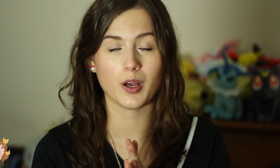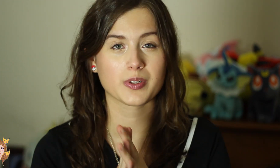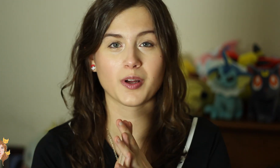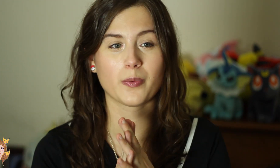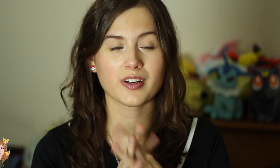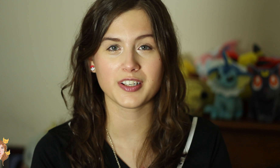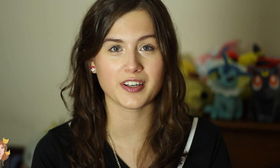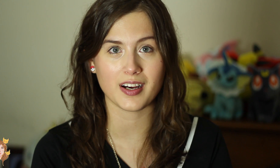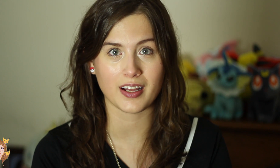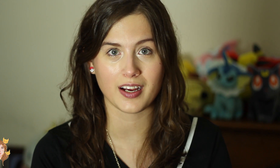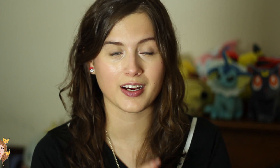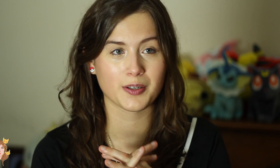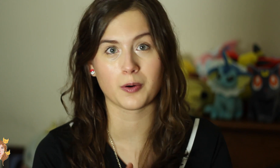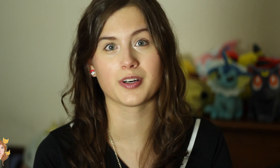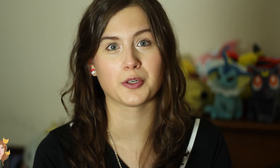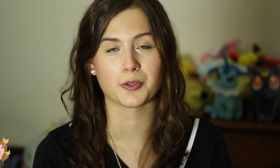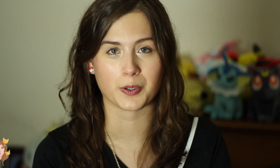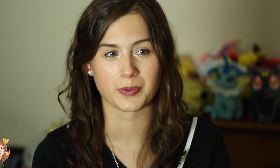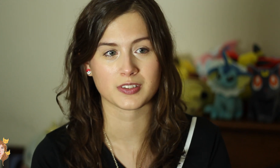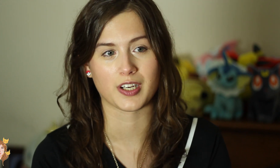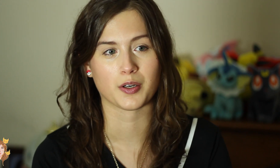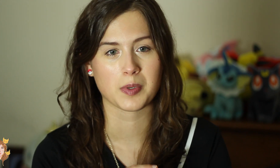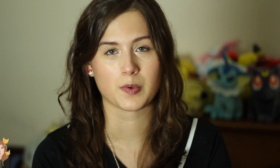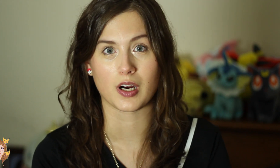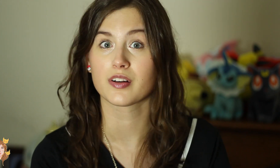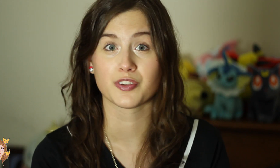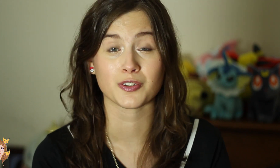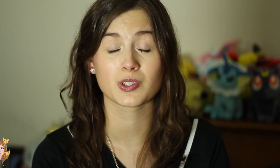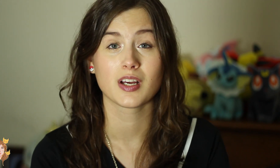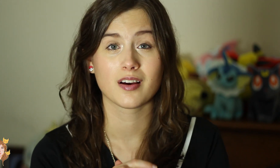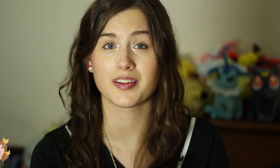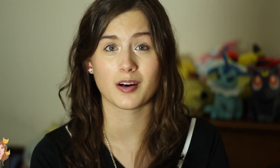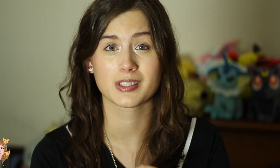It was nowhere near LA and nowhere near Northridge. I know people got confused and thought I was